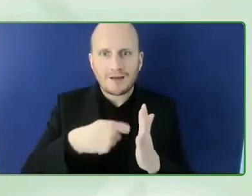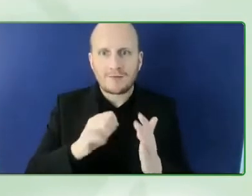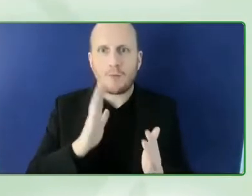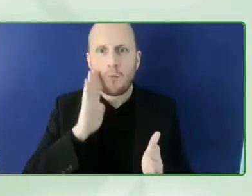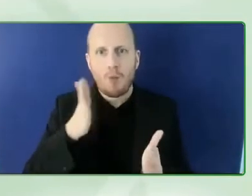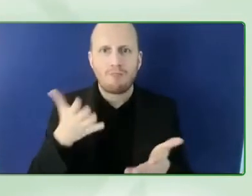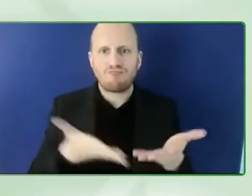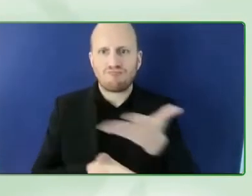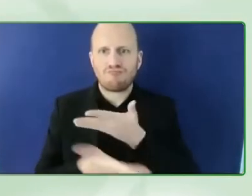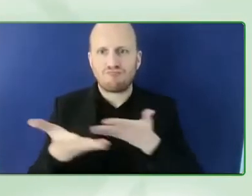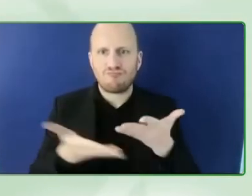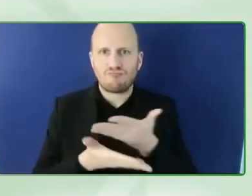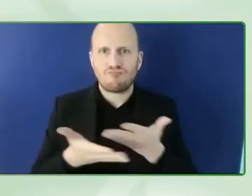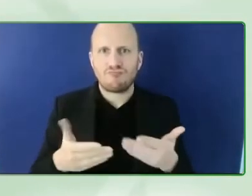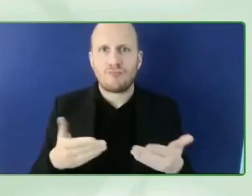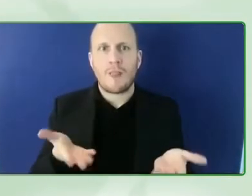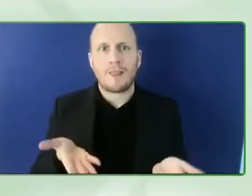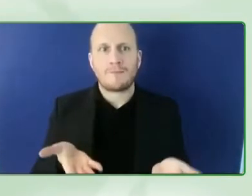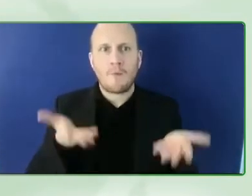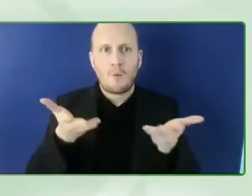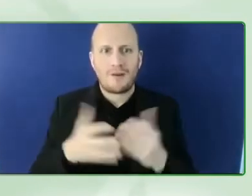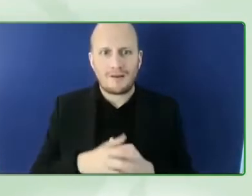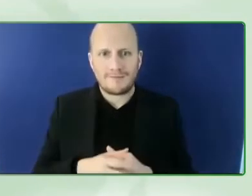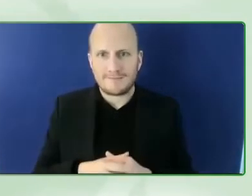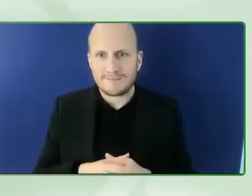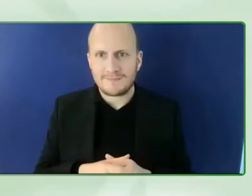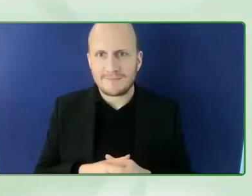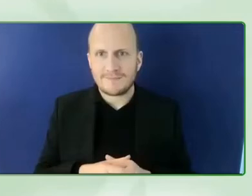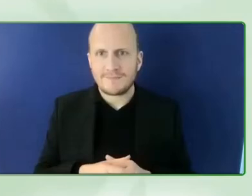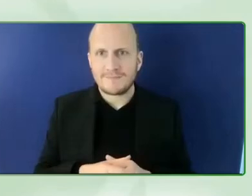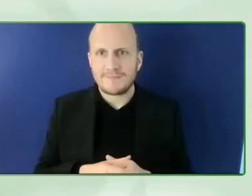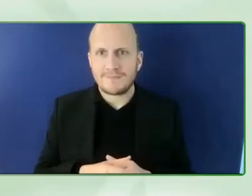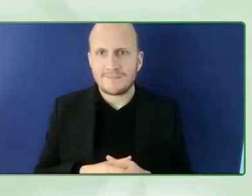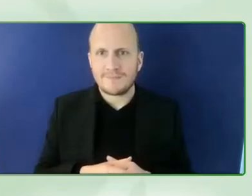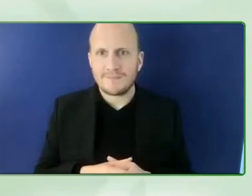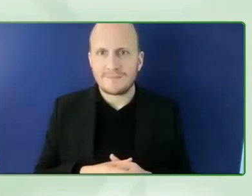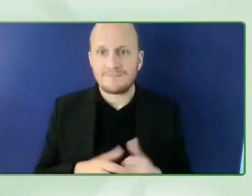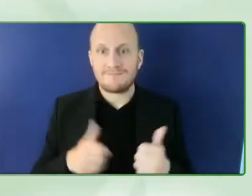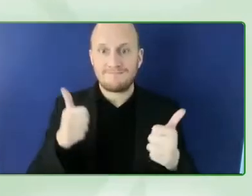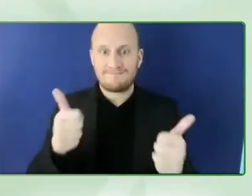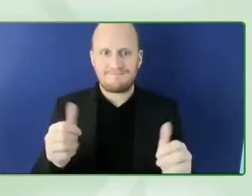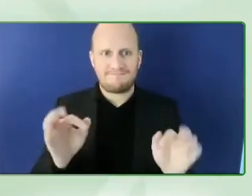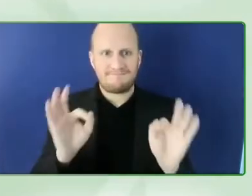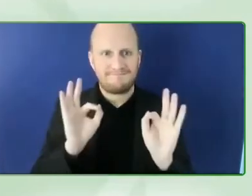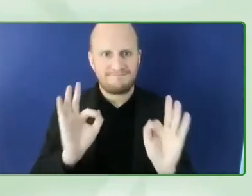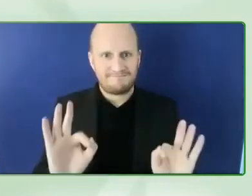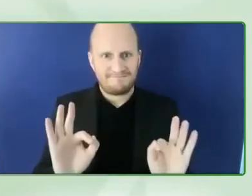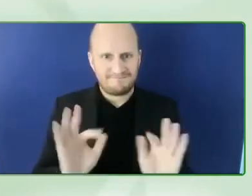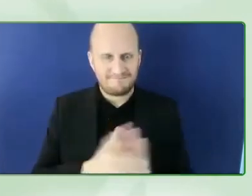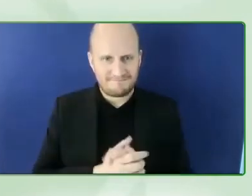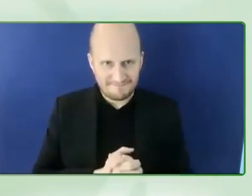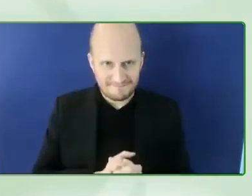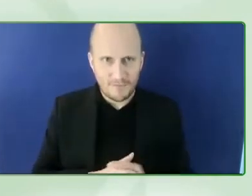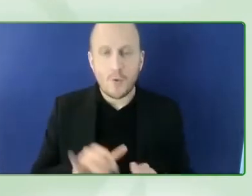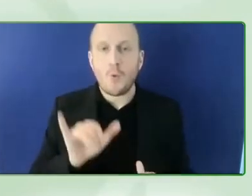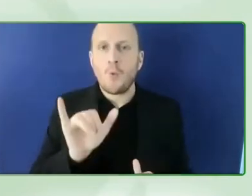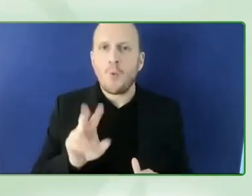hear me us well? great yeah okay so Yuval you're up to something great